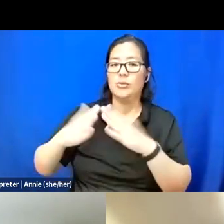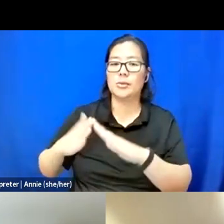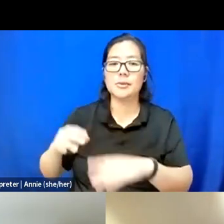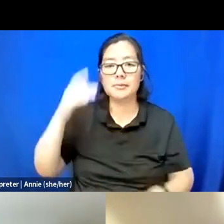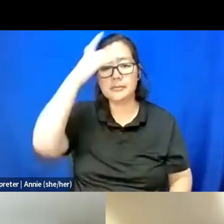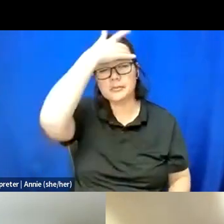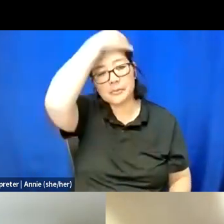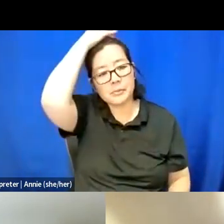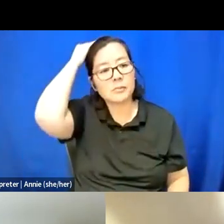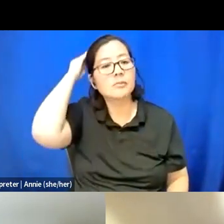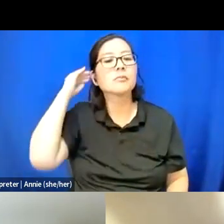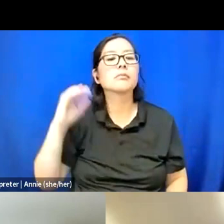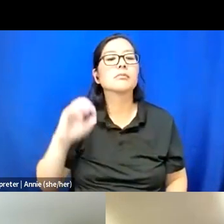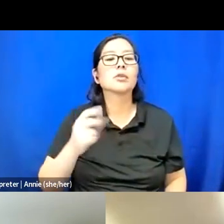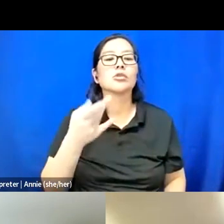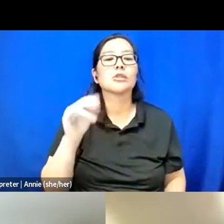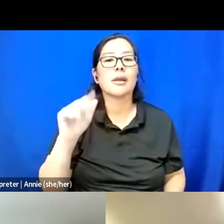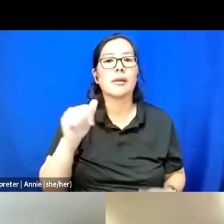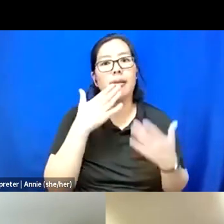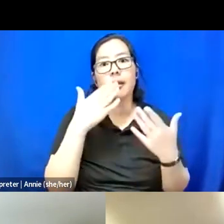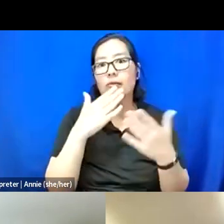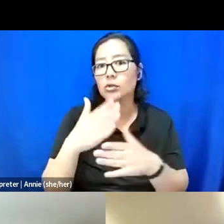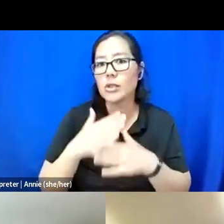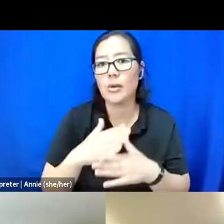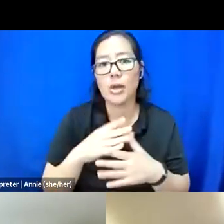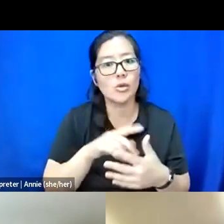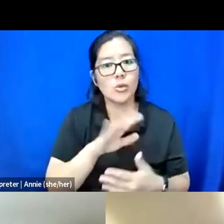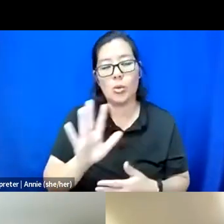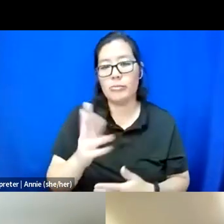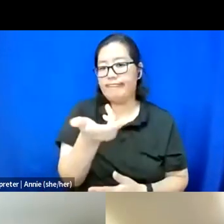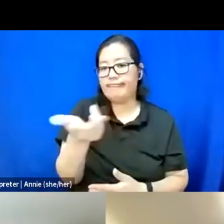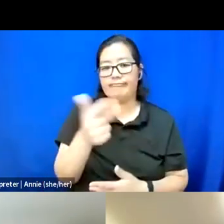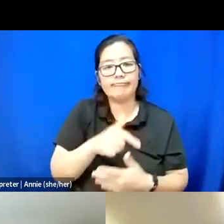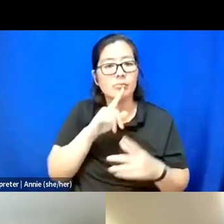Thank you for sharing. I think, yeah, all three of these responses really go back to the question